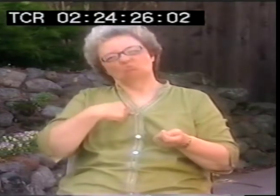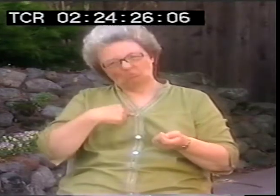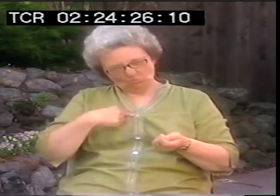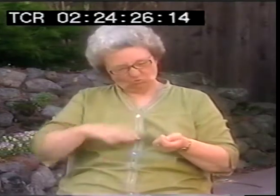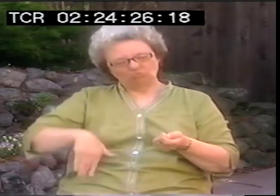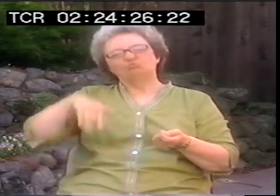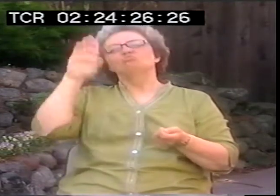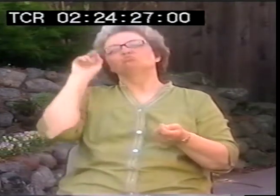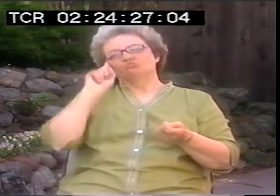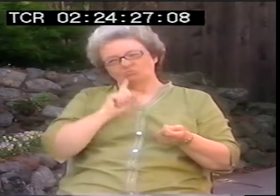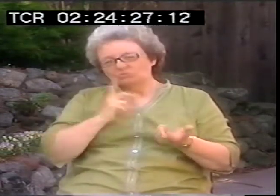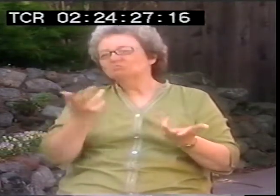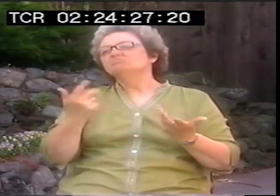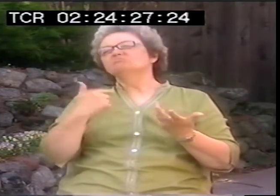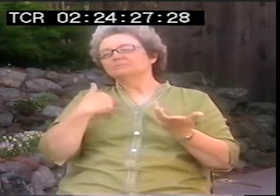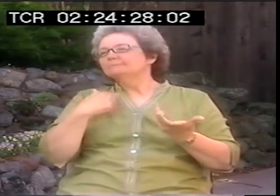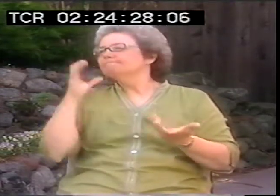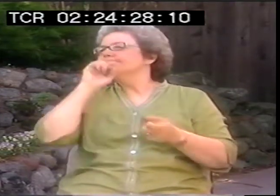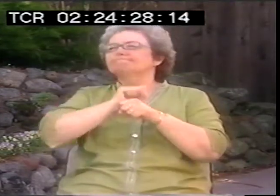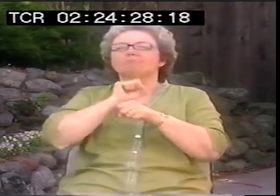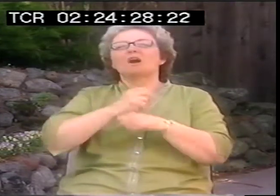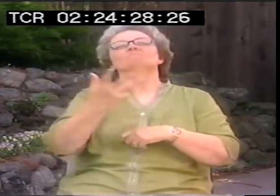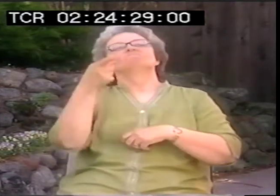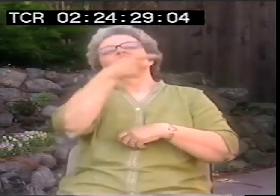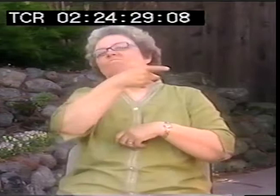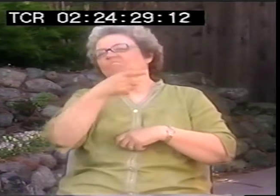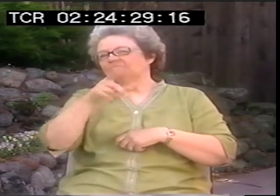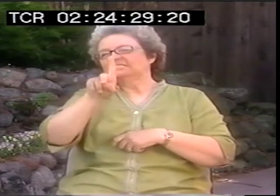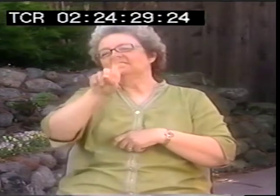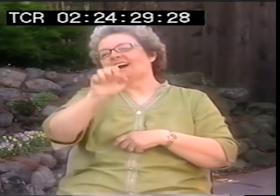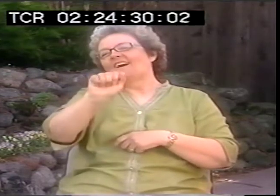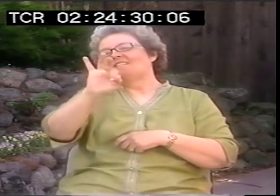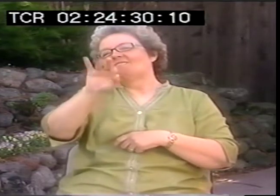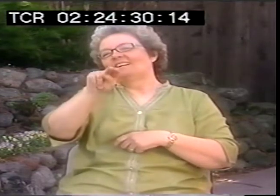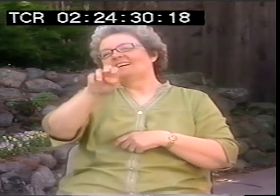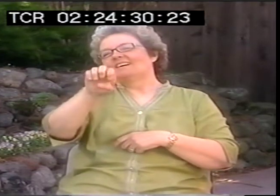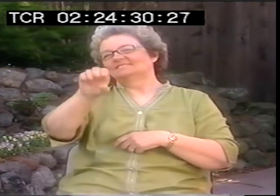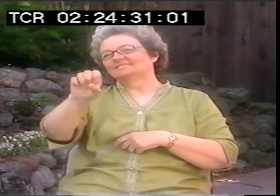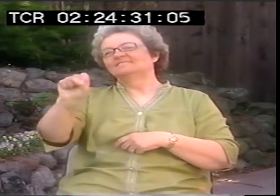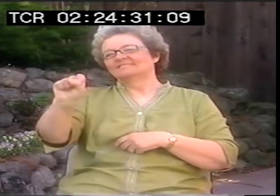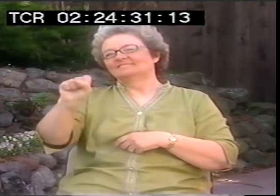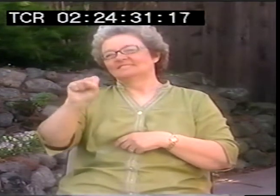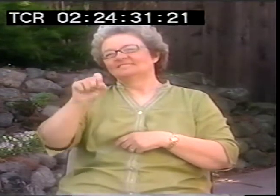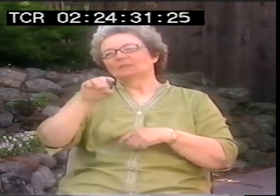I'm deaf, always been deaf. Was looking for a job, and I found one